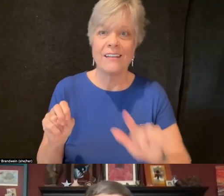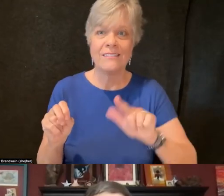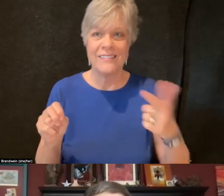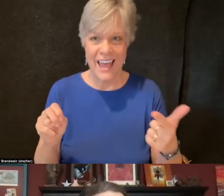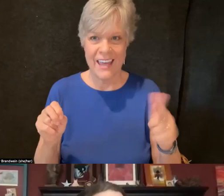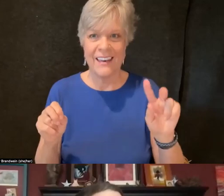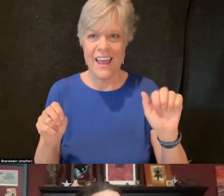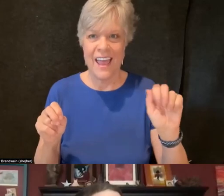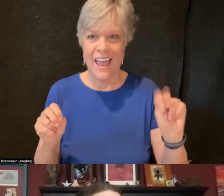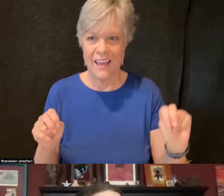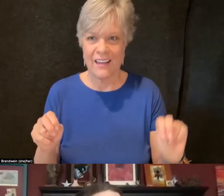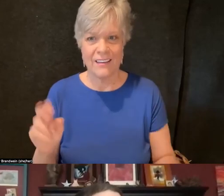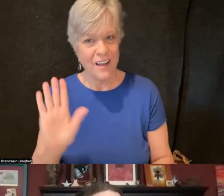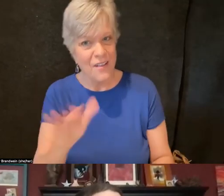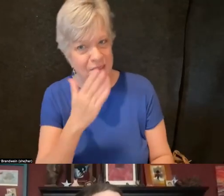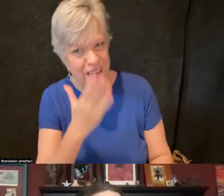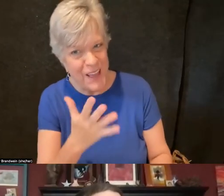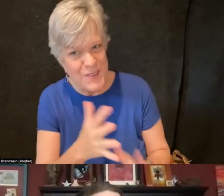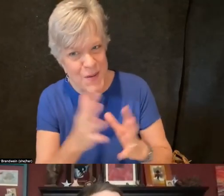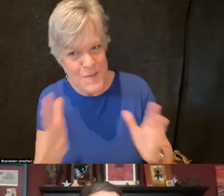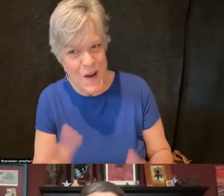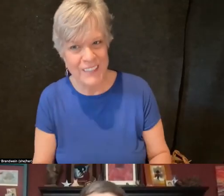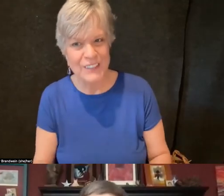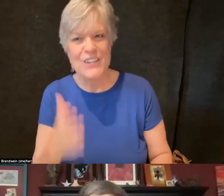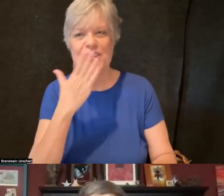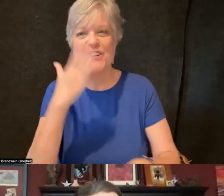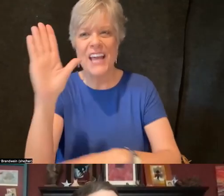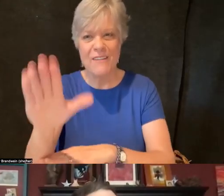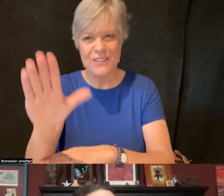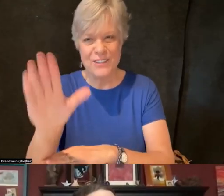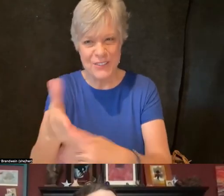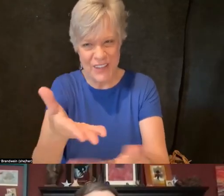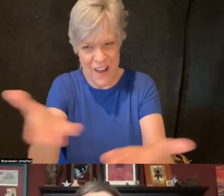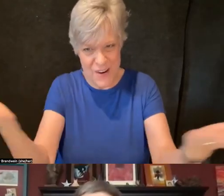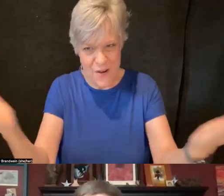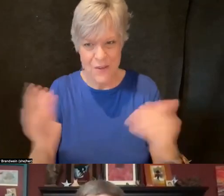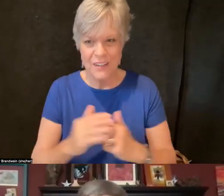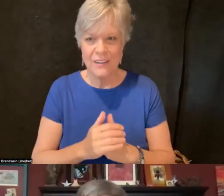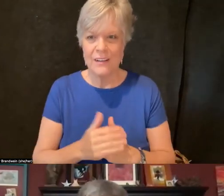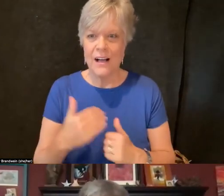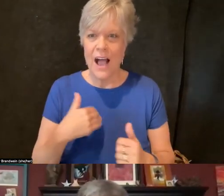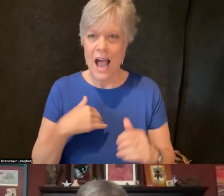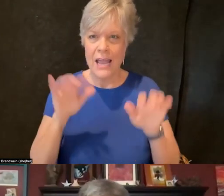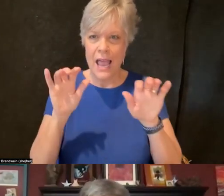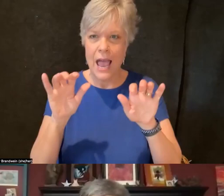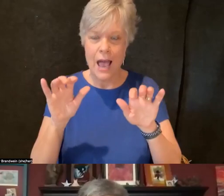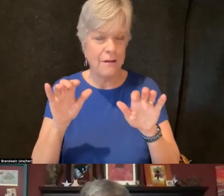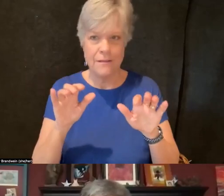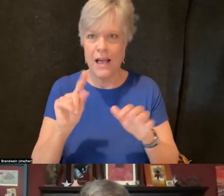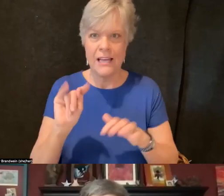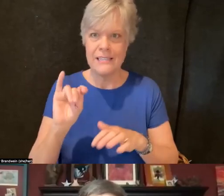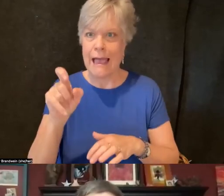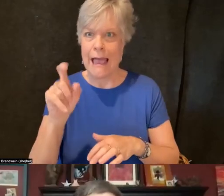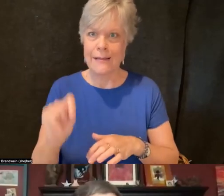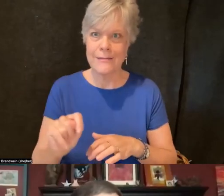Great, thank you so much. Good afternoon, everyone. I have text in multiple places for my own accessibility needs,